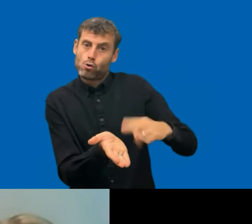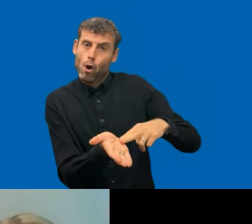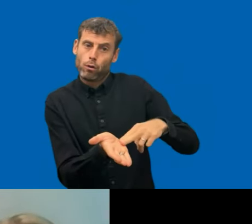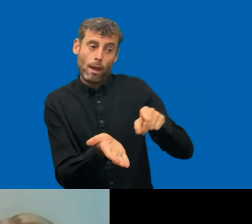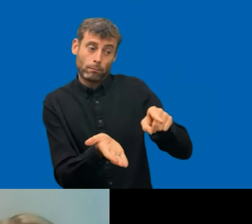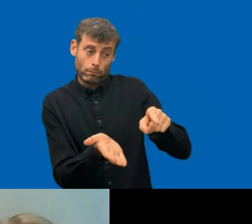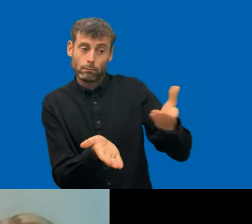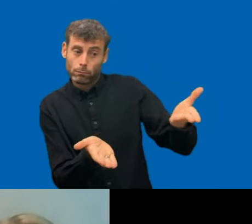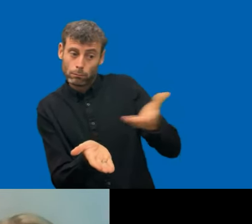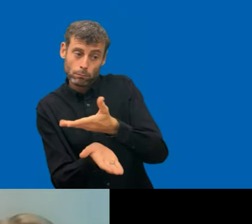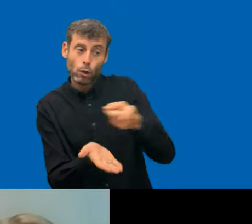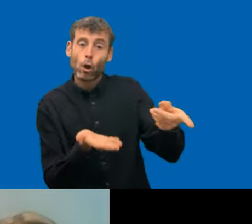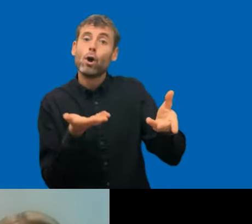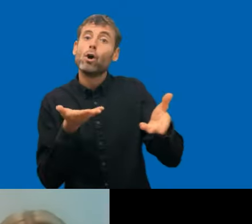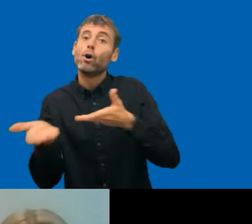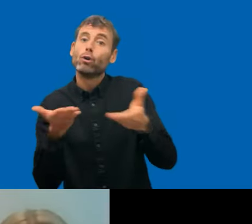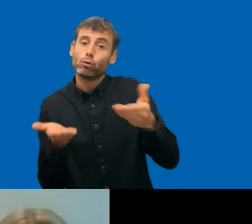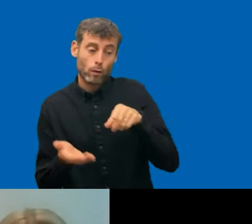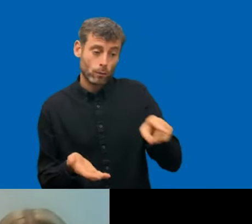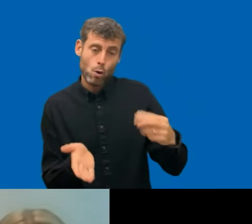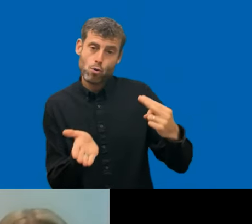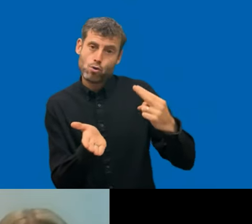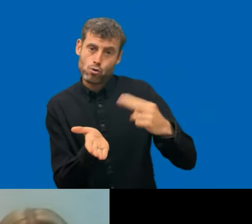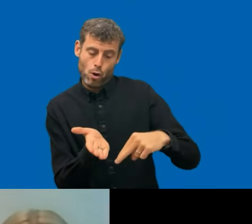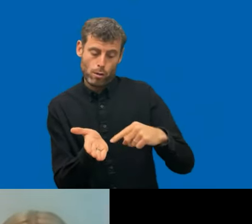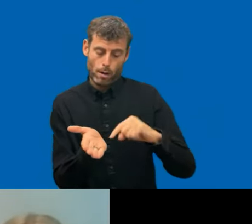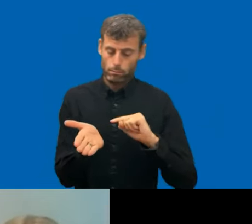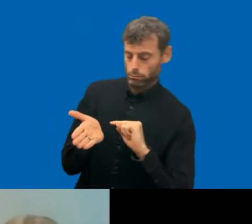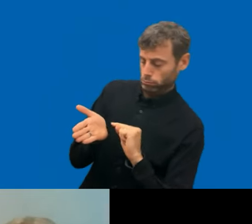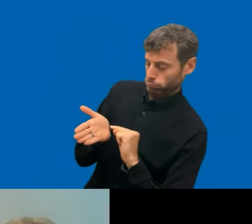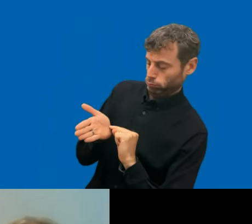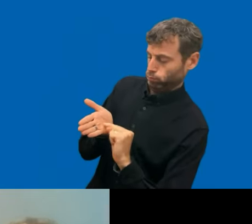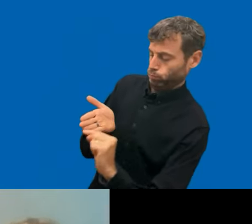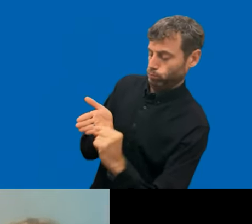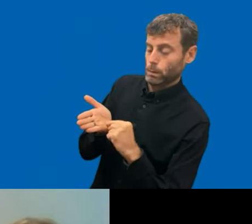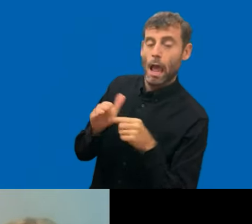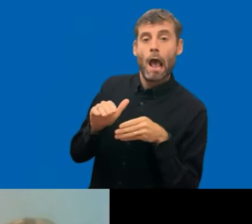services you are out, but you will not be selected. I think that's a little bit softer